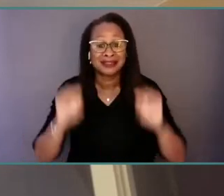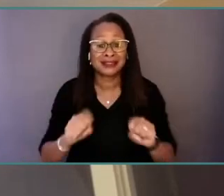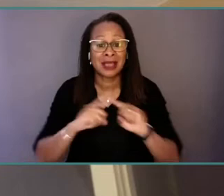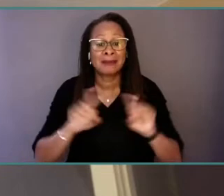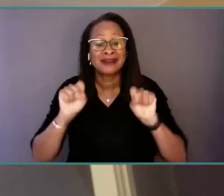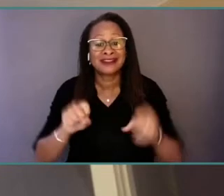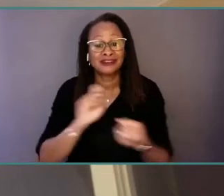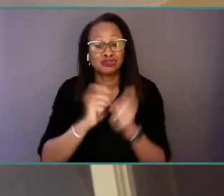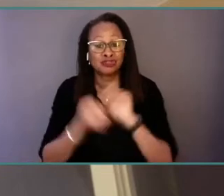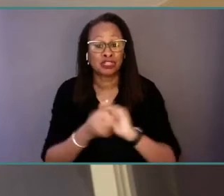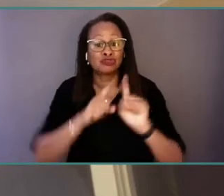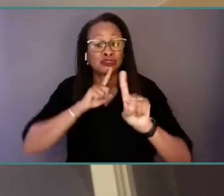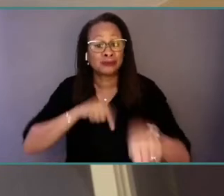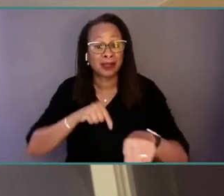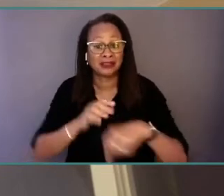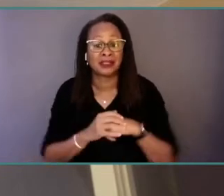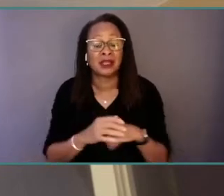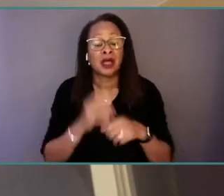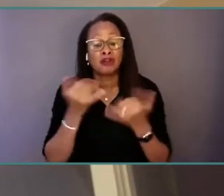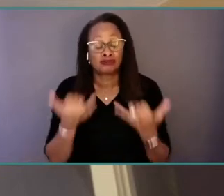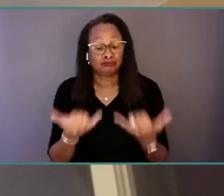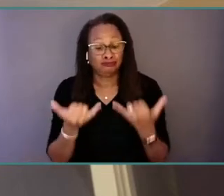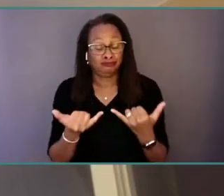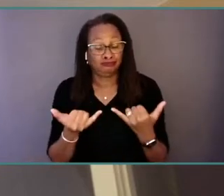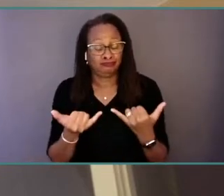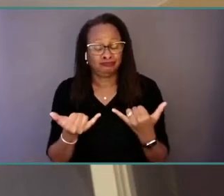Right now, unfortunately, as we talked about,